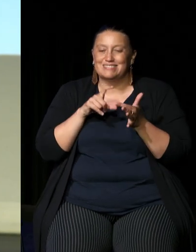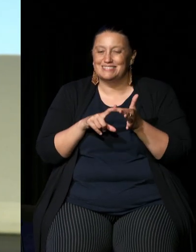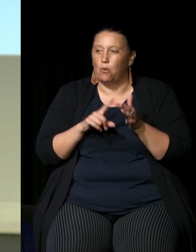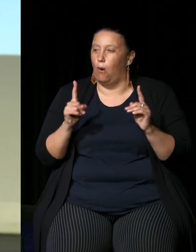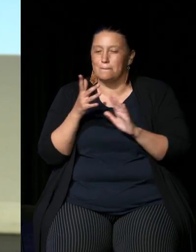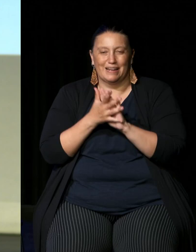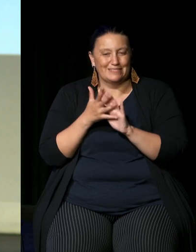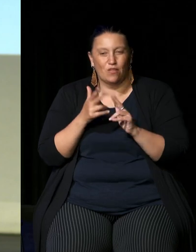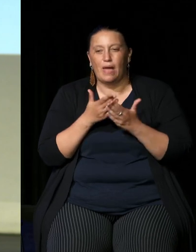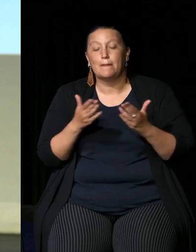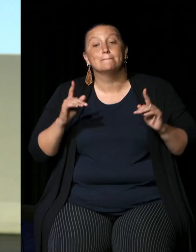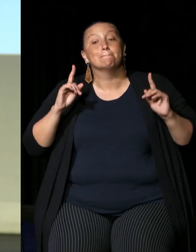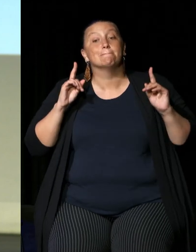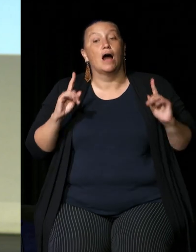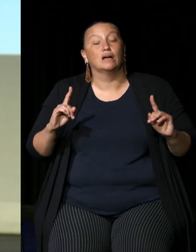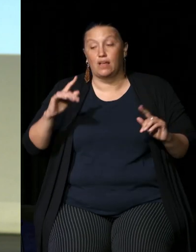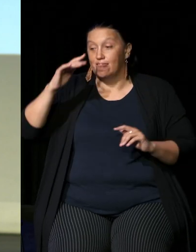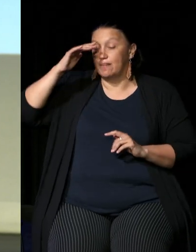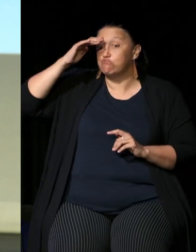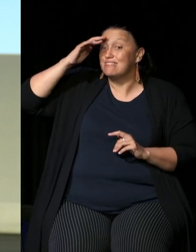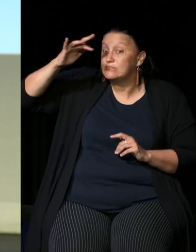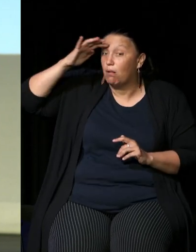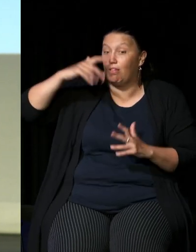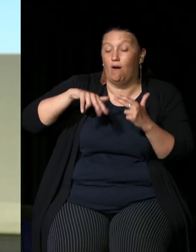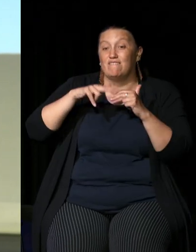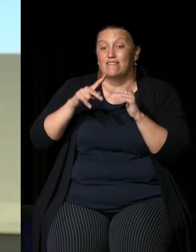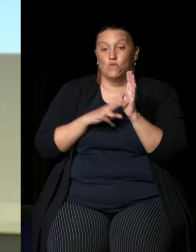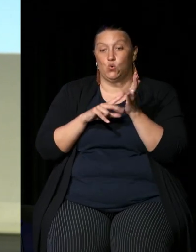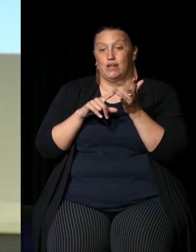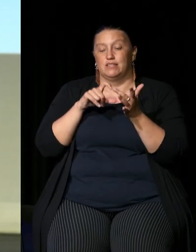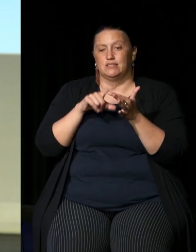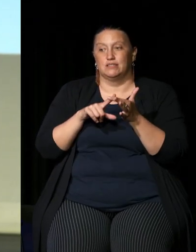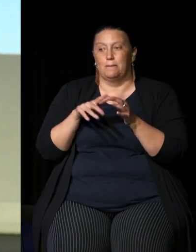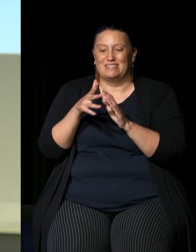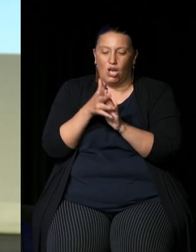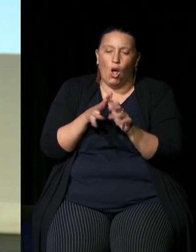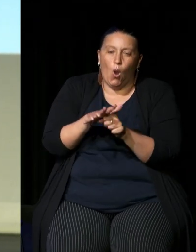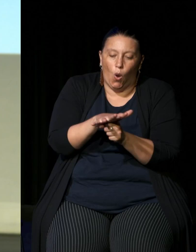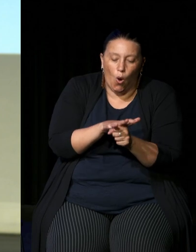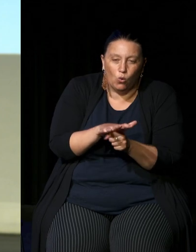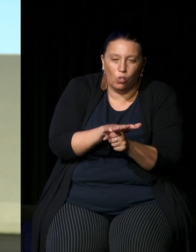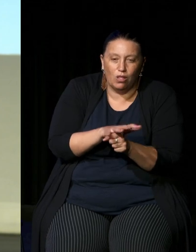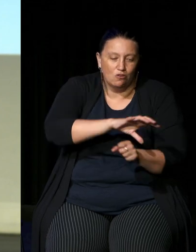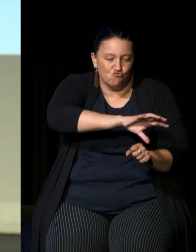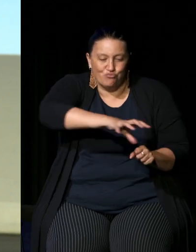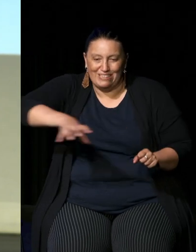might mean but the principle of The Voice is that it is local and Regional voices it